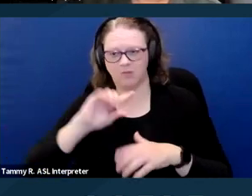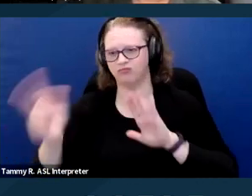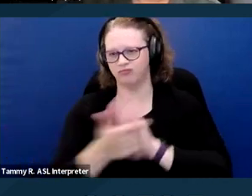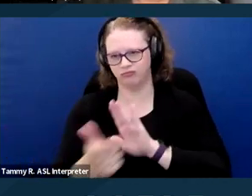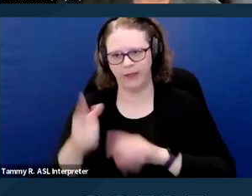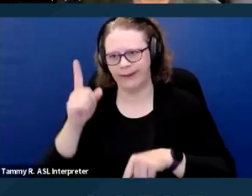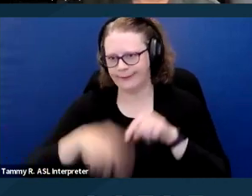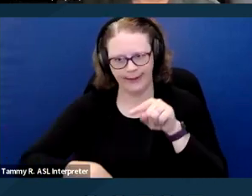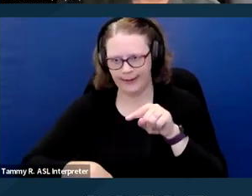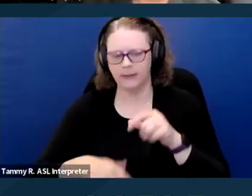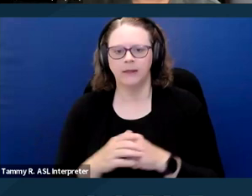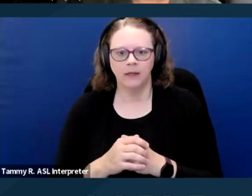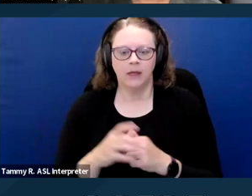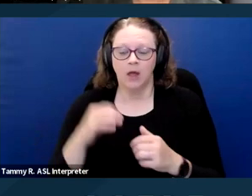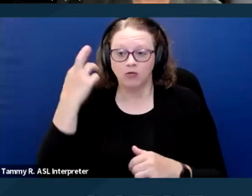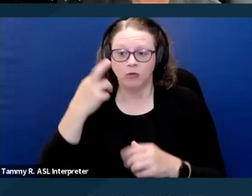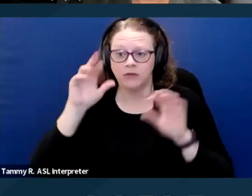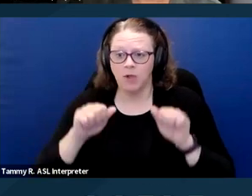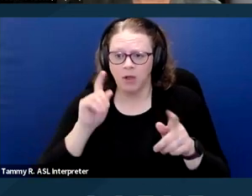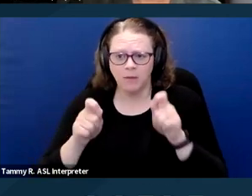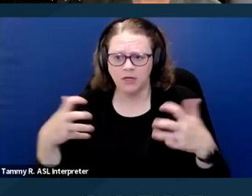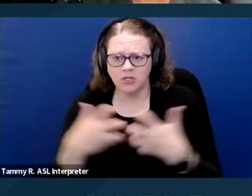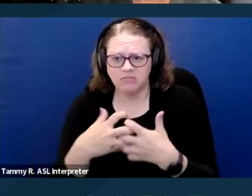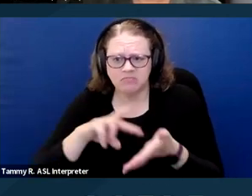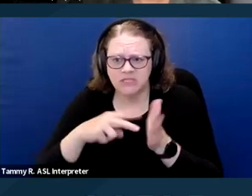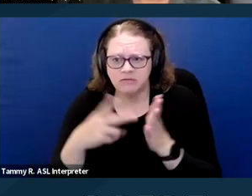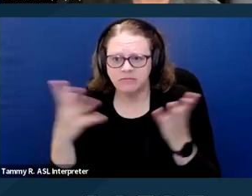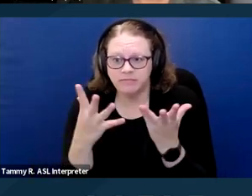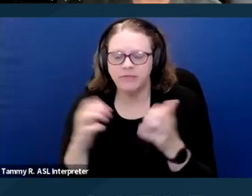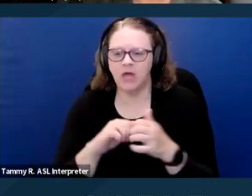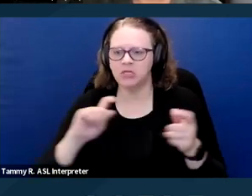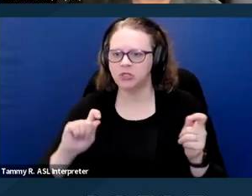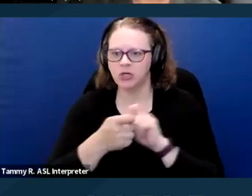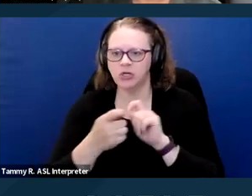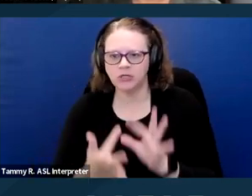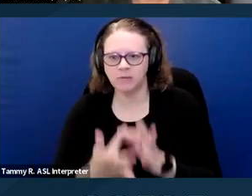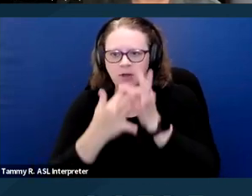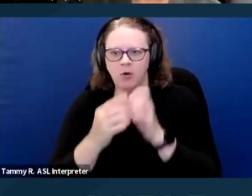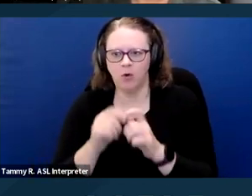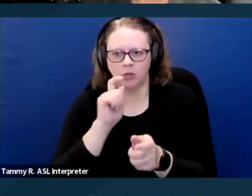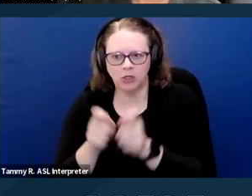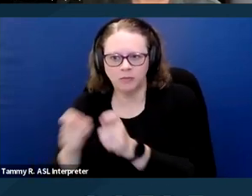A reasonable accommodation is a change, exception or adjustment to a rural policy practice